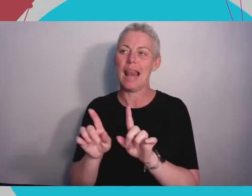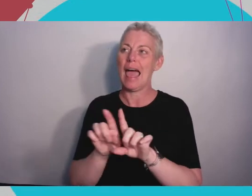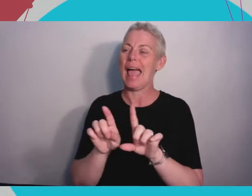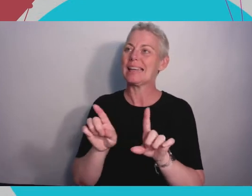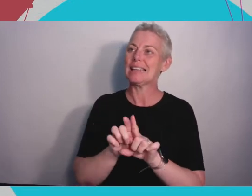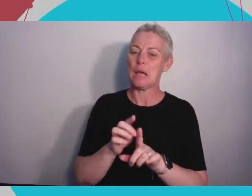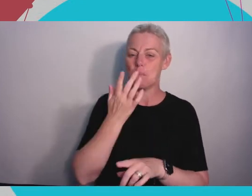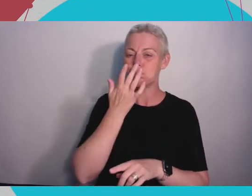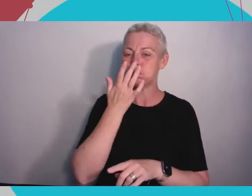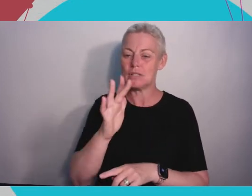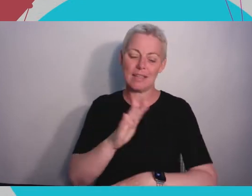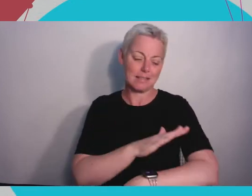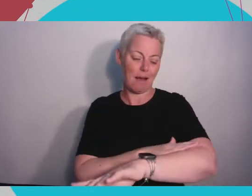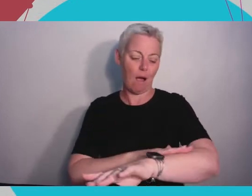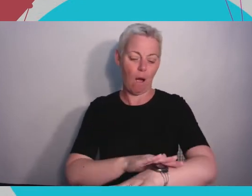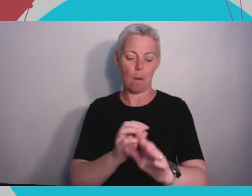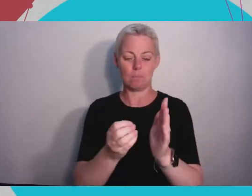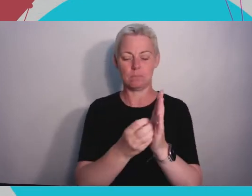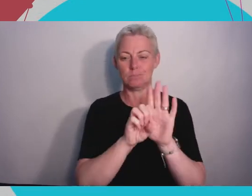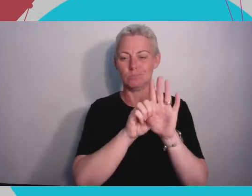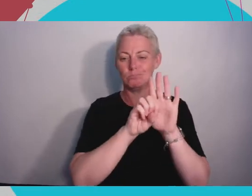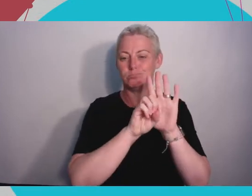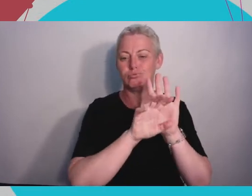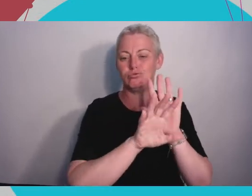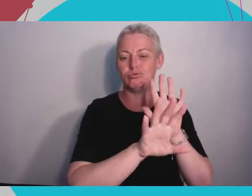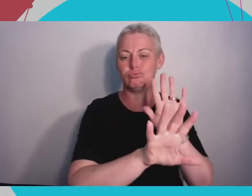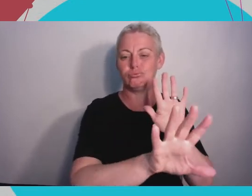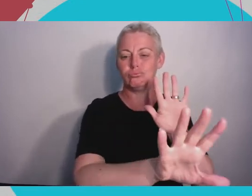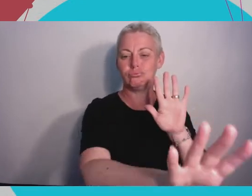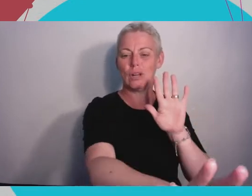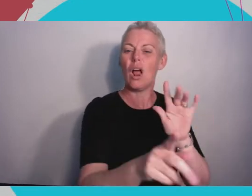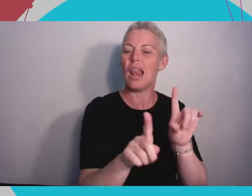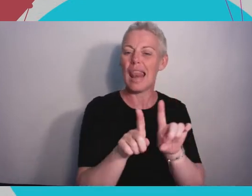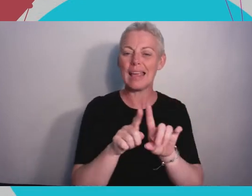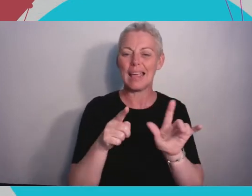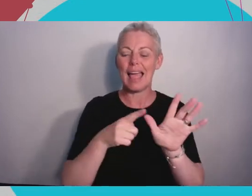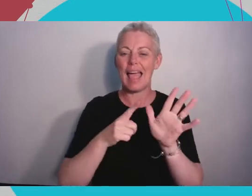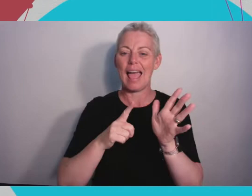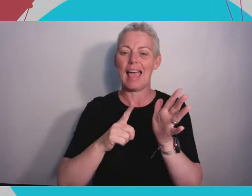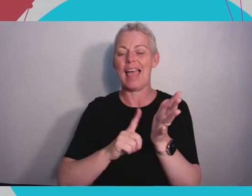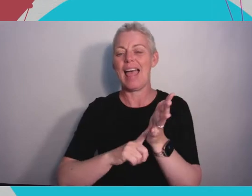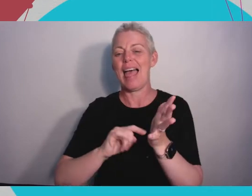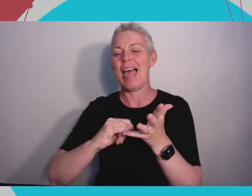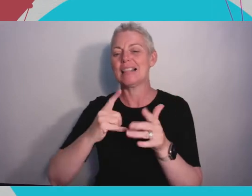or Elsa's hand from Frozen. It's just incredible incredible impact on people's lives making